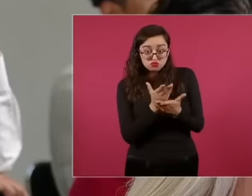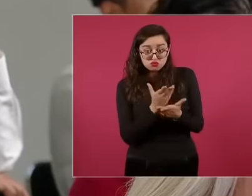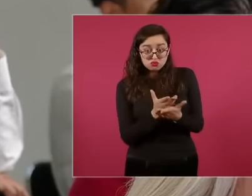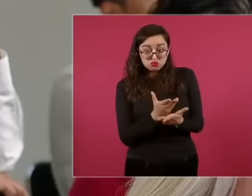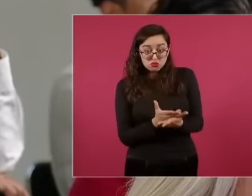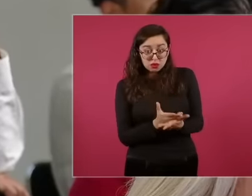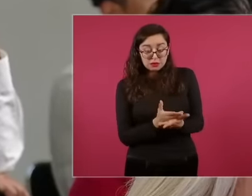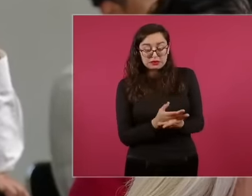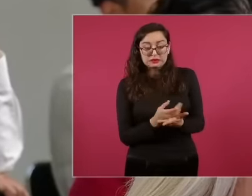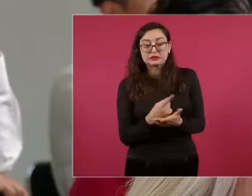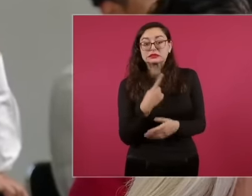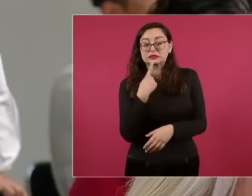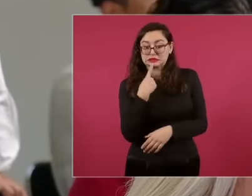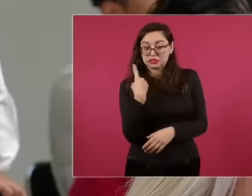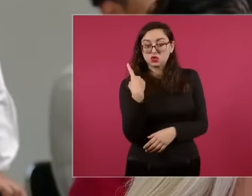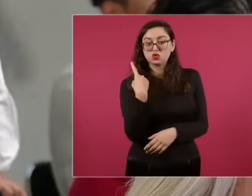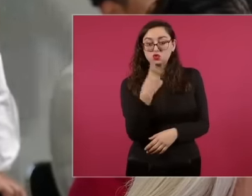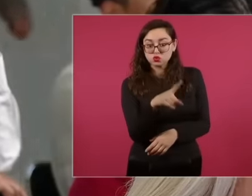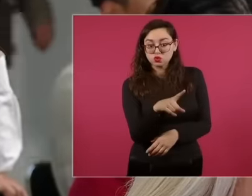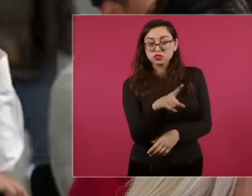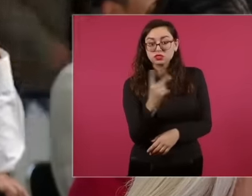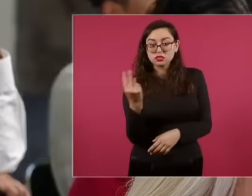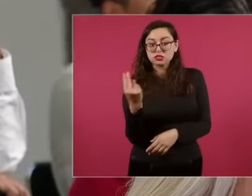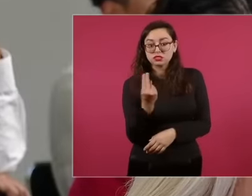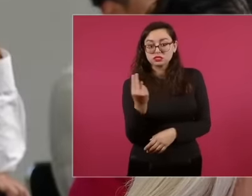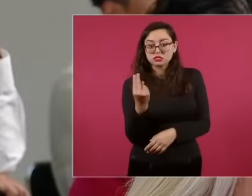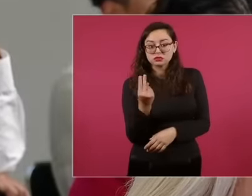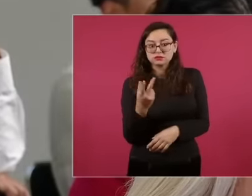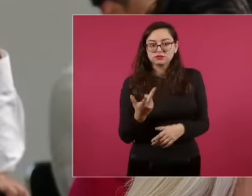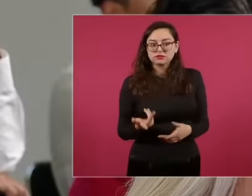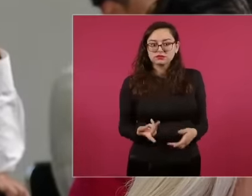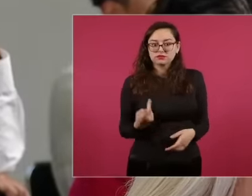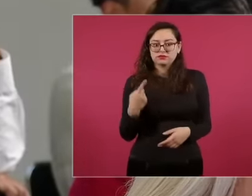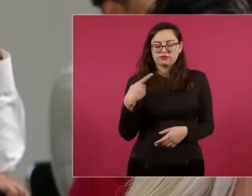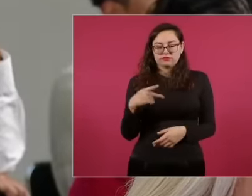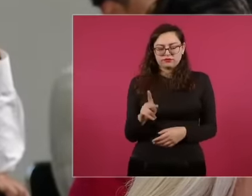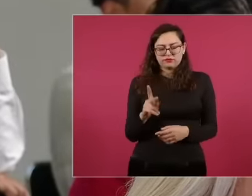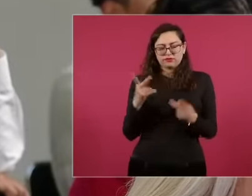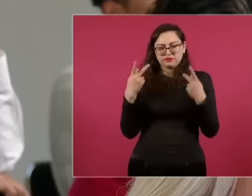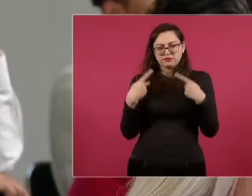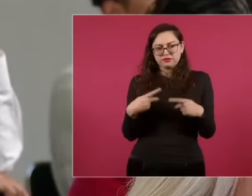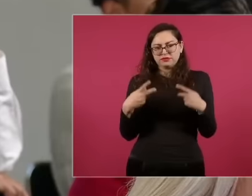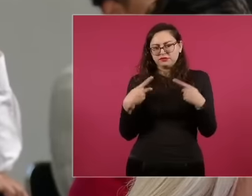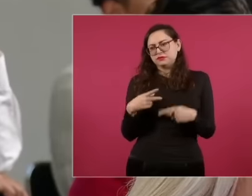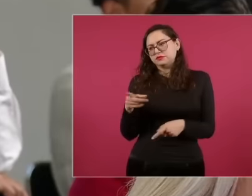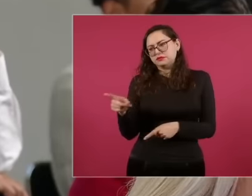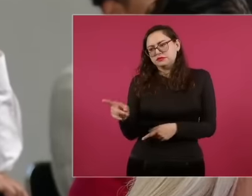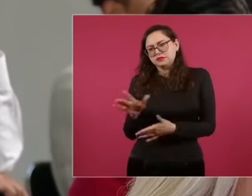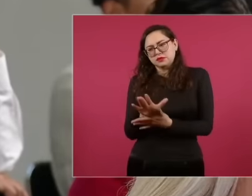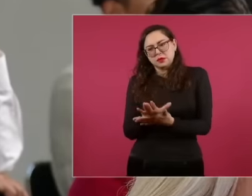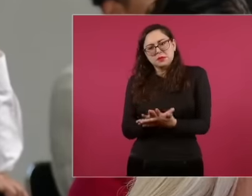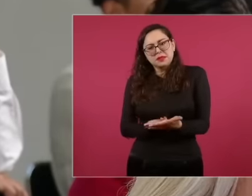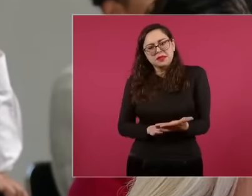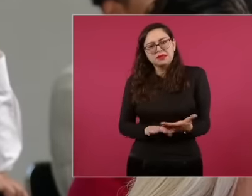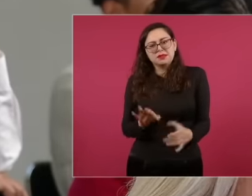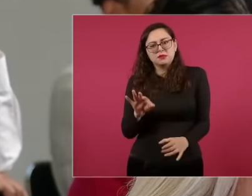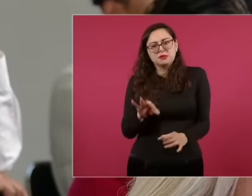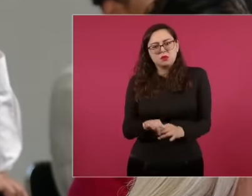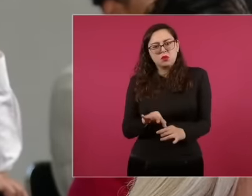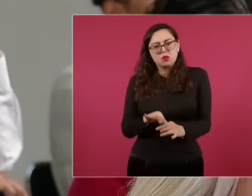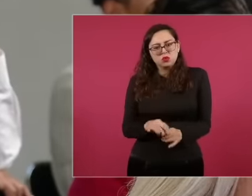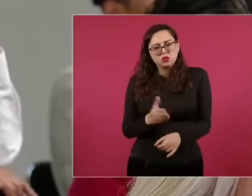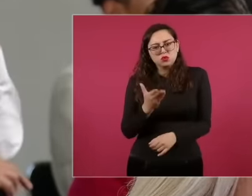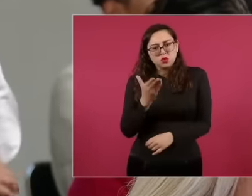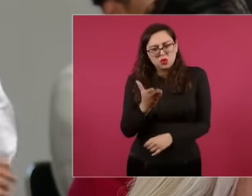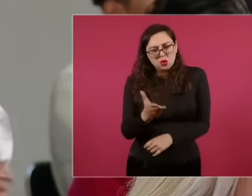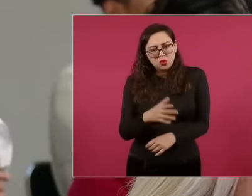report it. But someone from the town, someone who voted for you, someone who He voted again for Shan, why